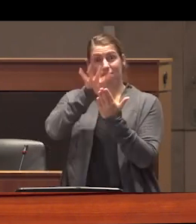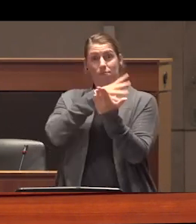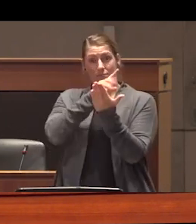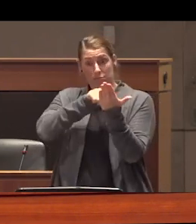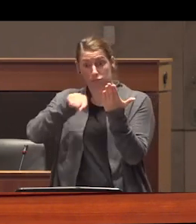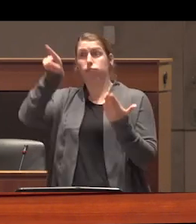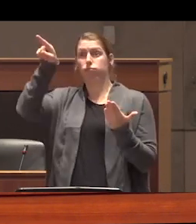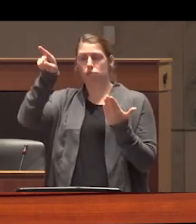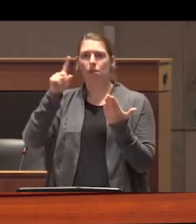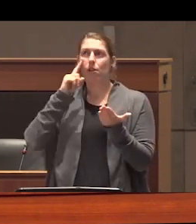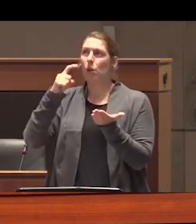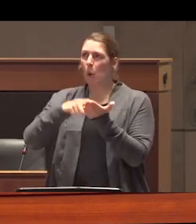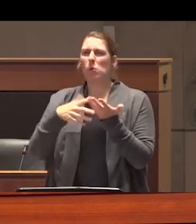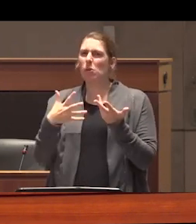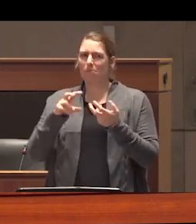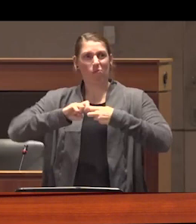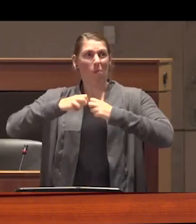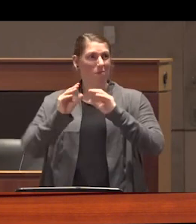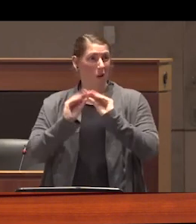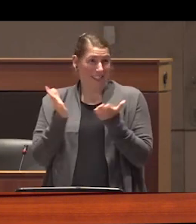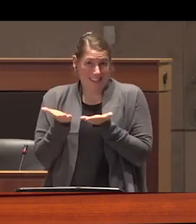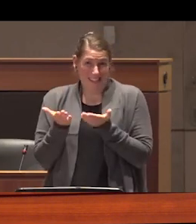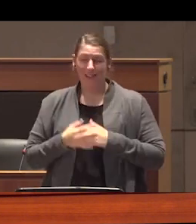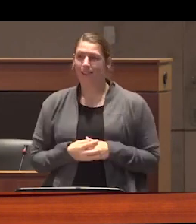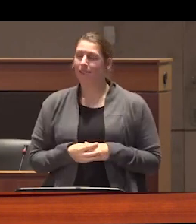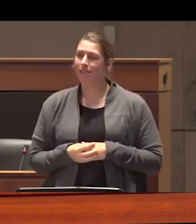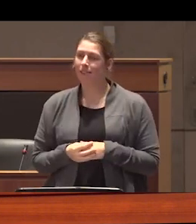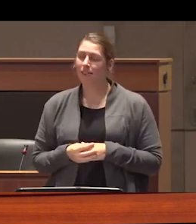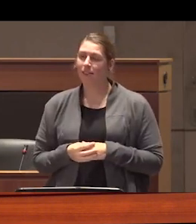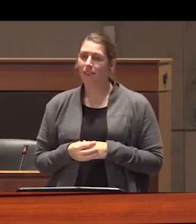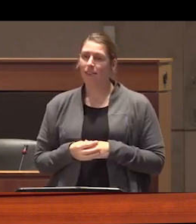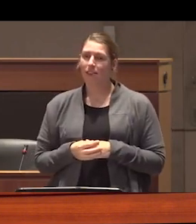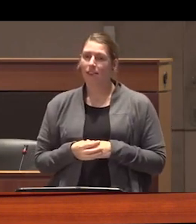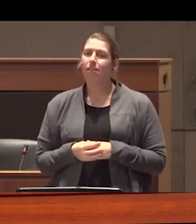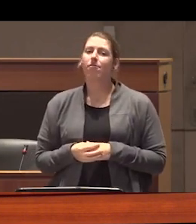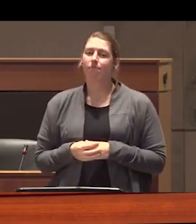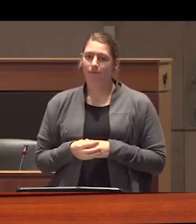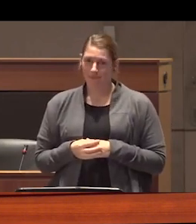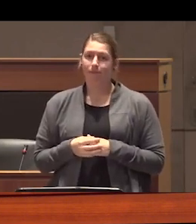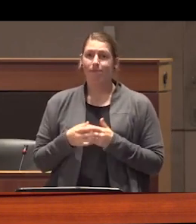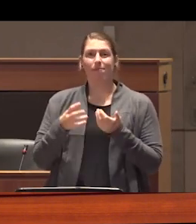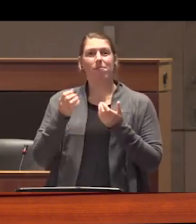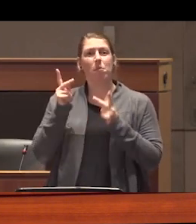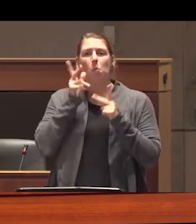and agree that they constitute a problem however this tends to be where consensus begins and ends